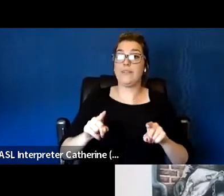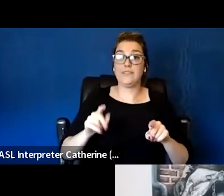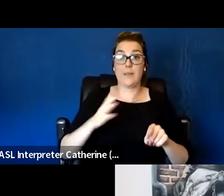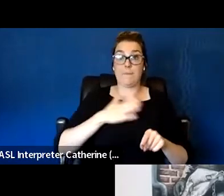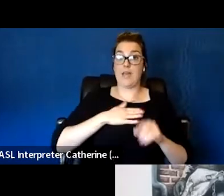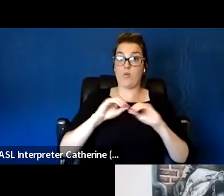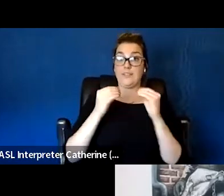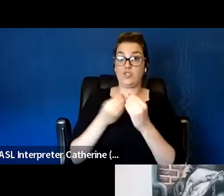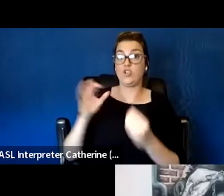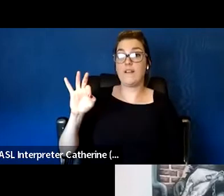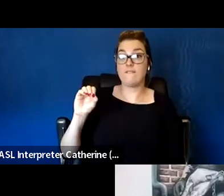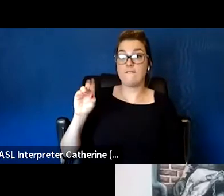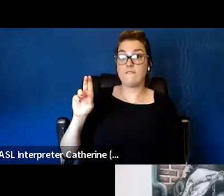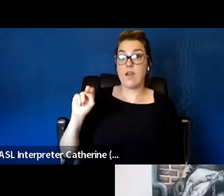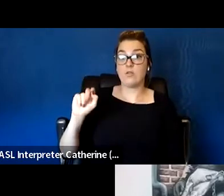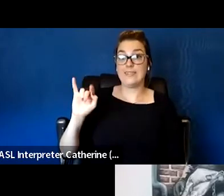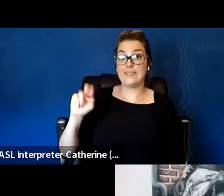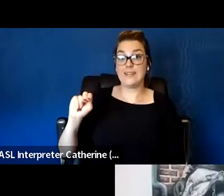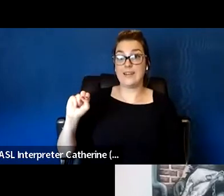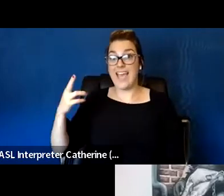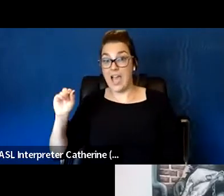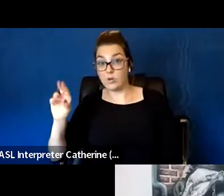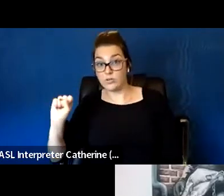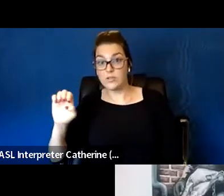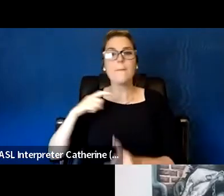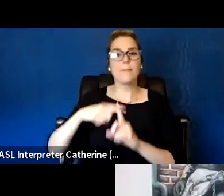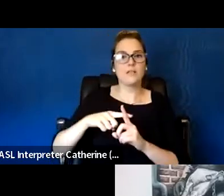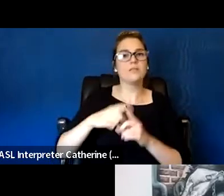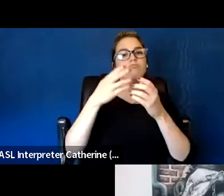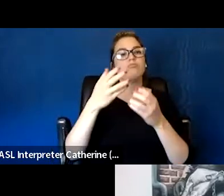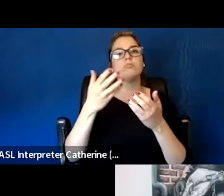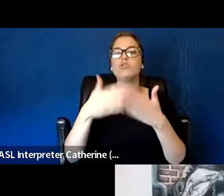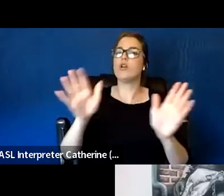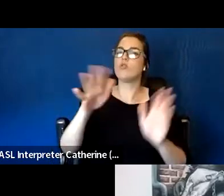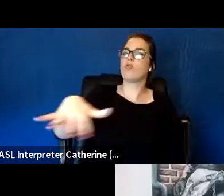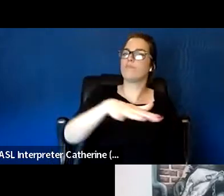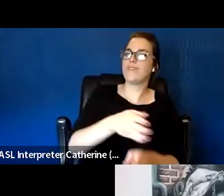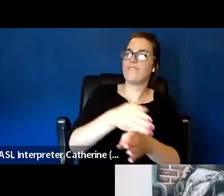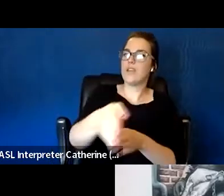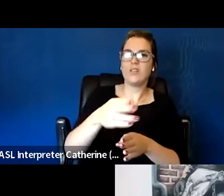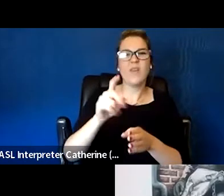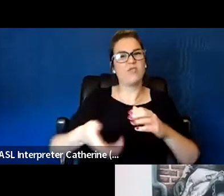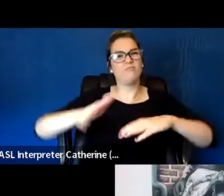that is highly needed to continue with the retention and also self-care aspects for employees.